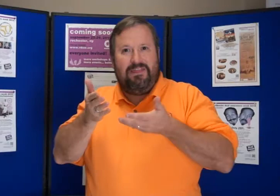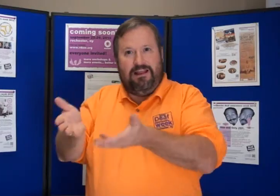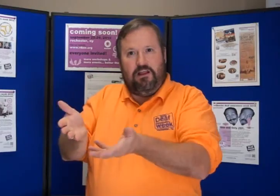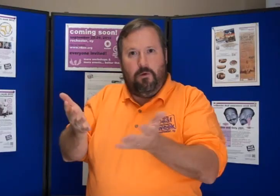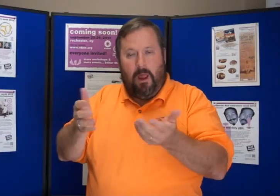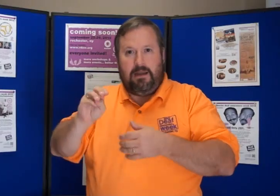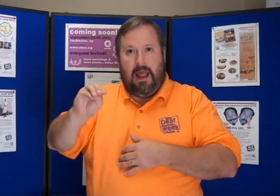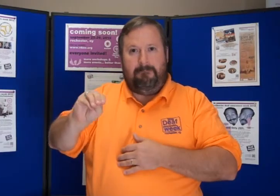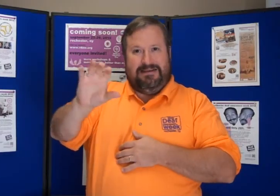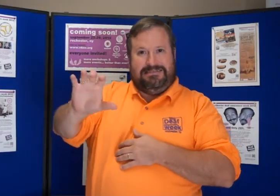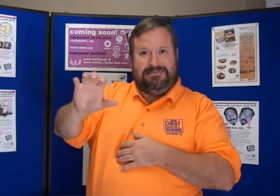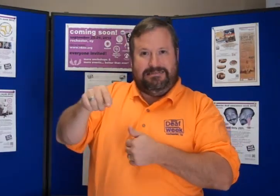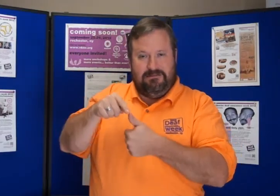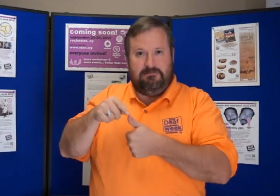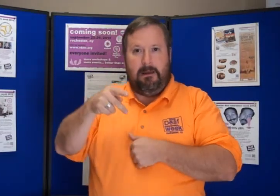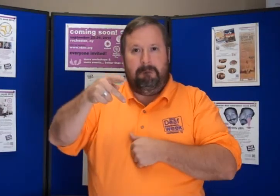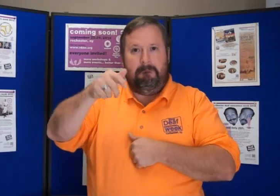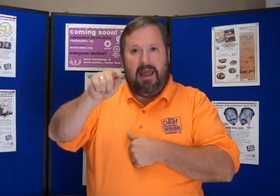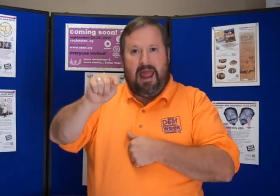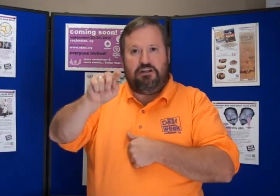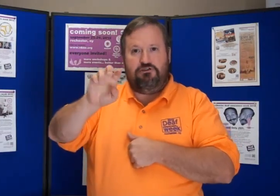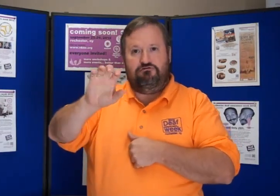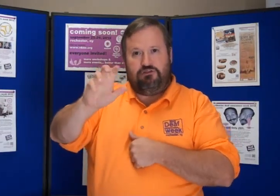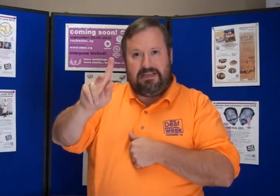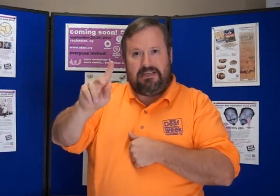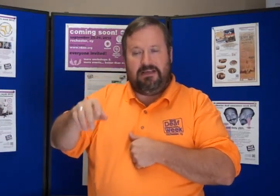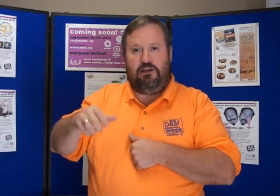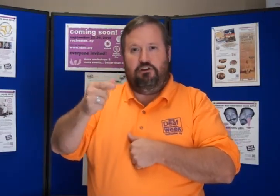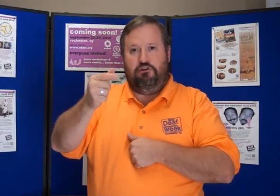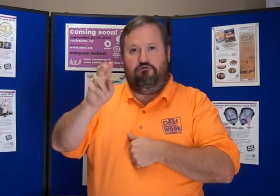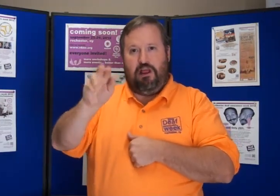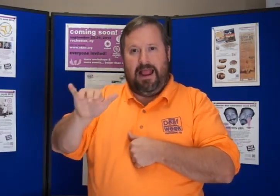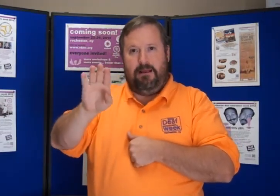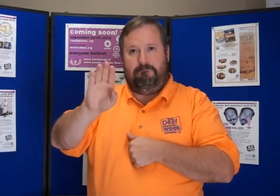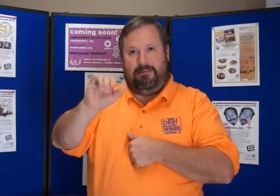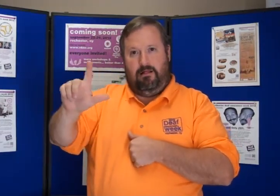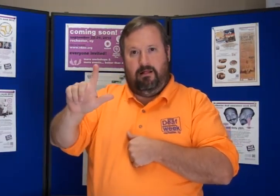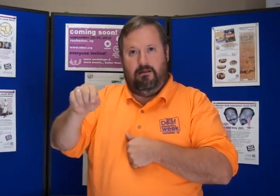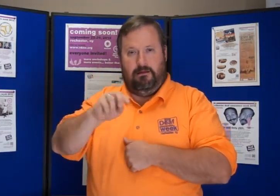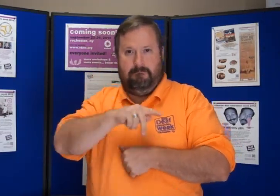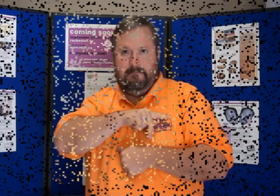The Master of Ceremony (MC) will be Patrick Graybill.